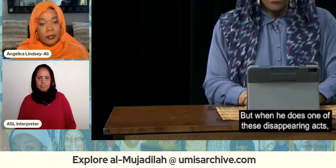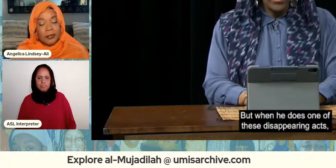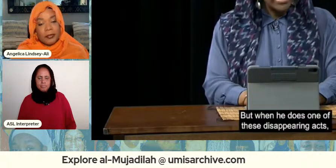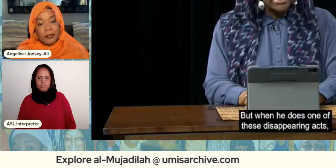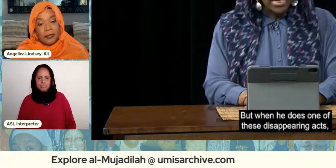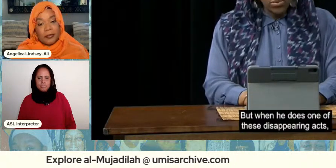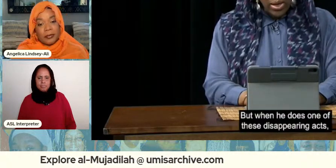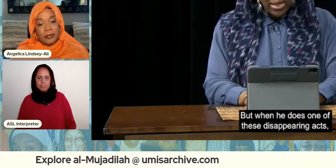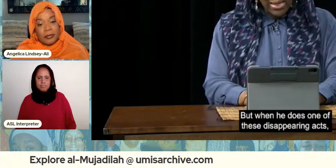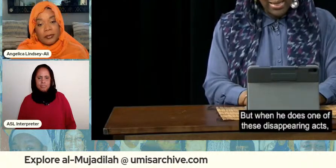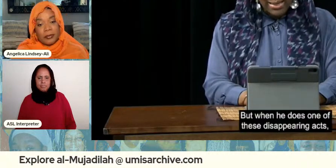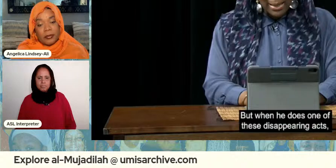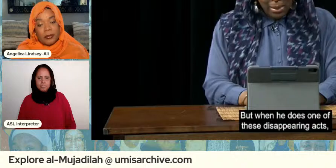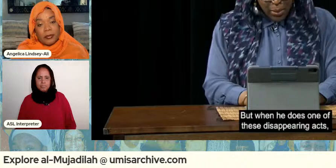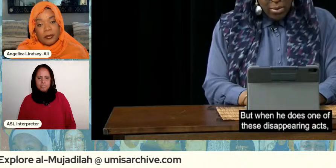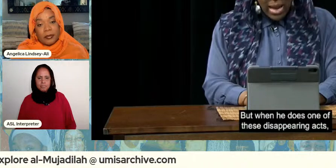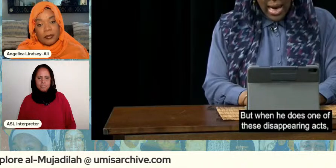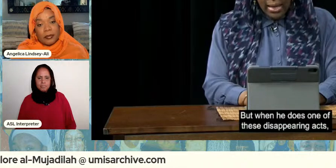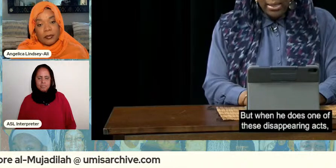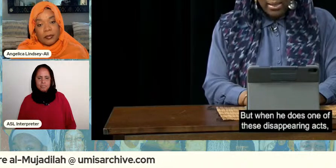but when he does one of these disappearing acts